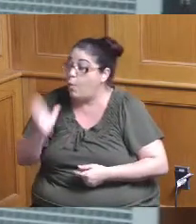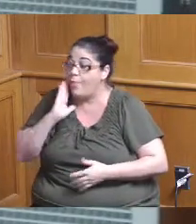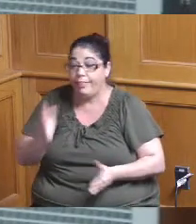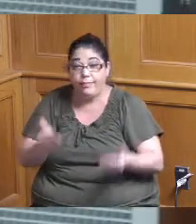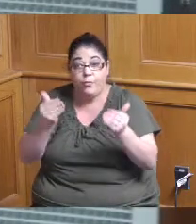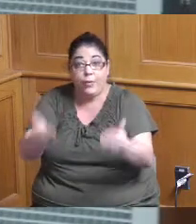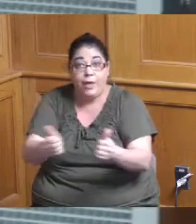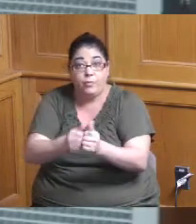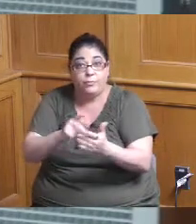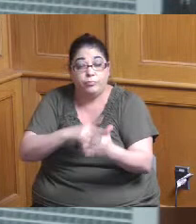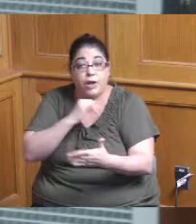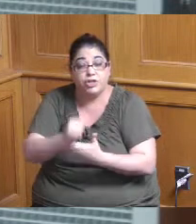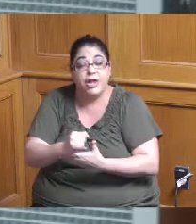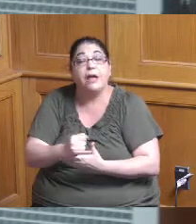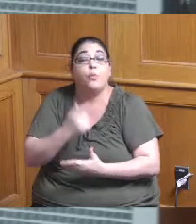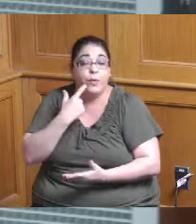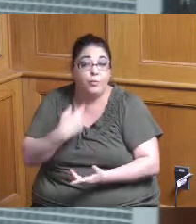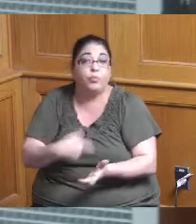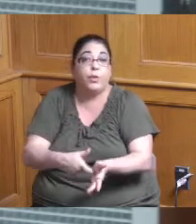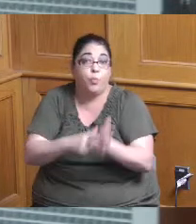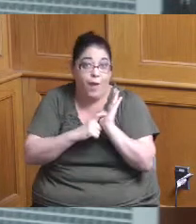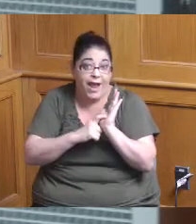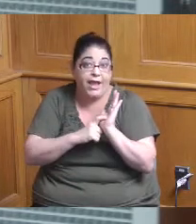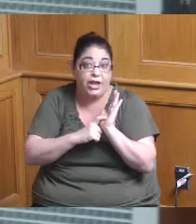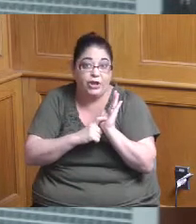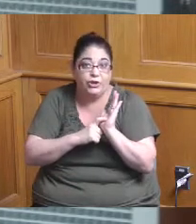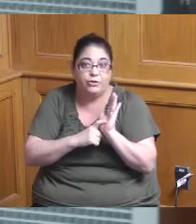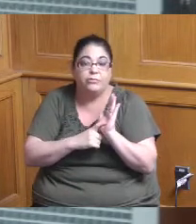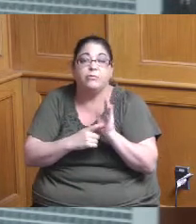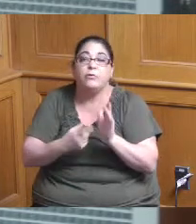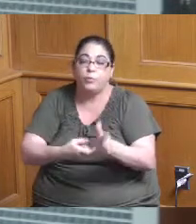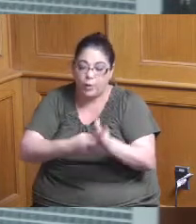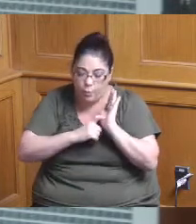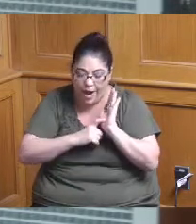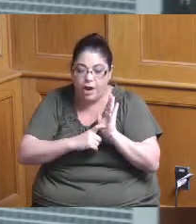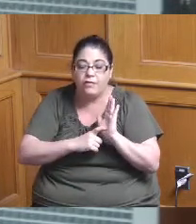will have reporting requirements in their grant agreement so they can document our progress to us